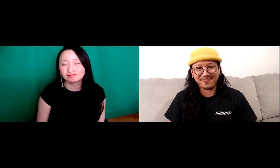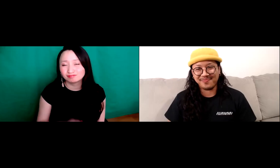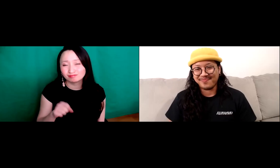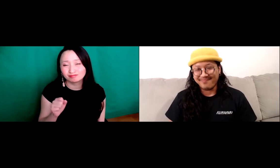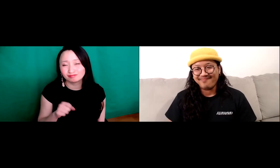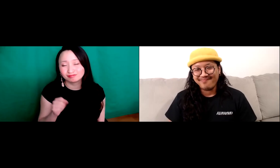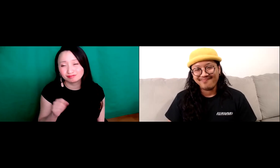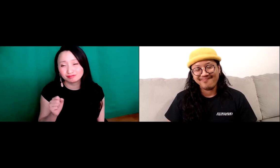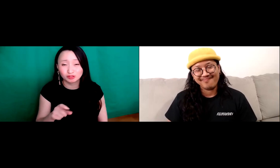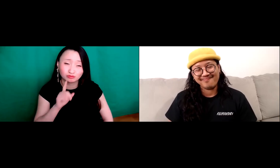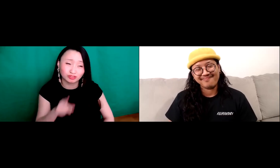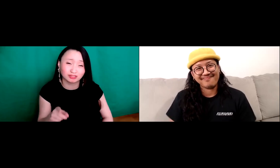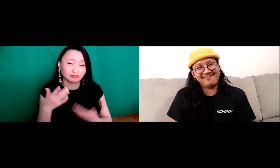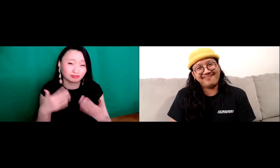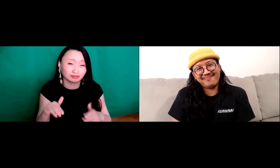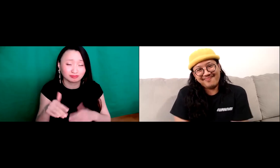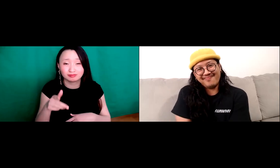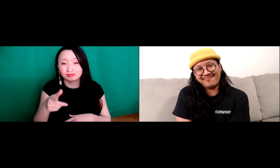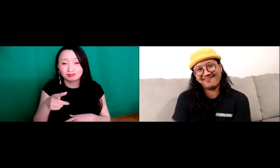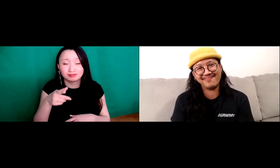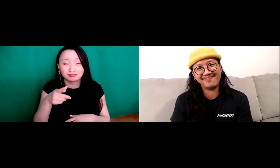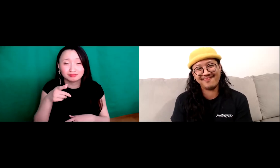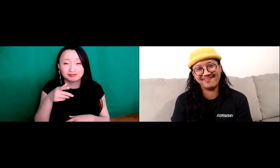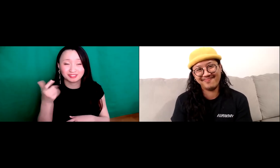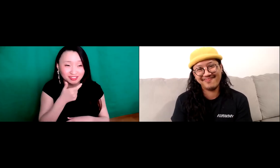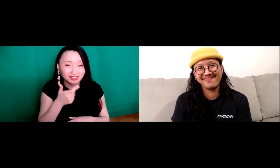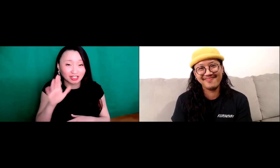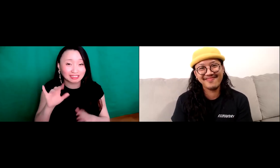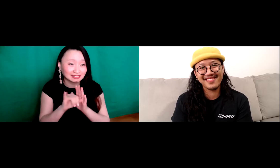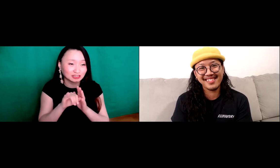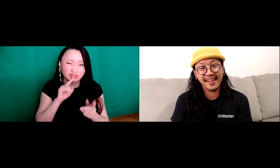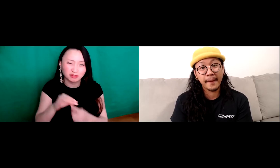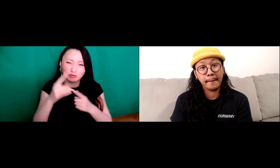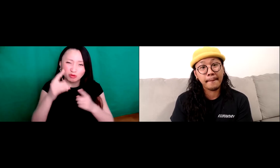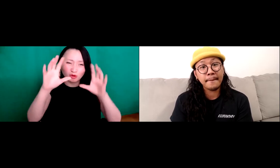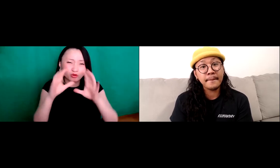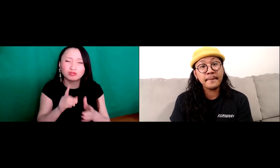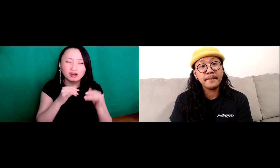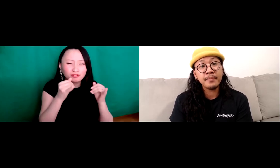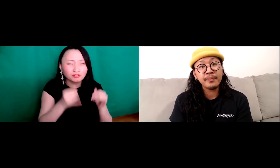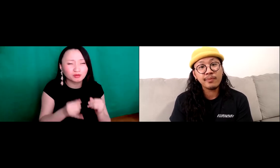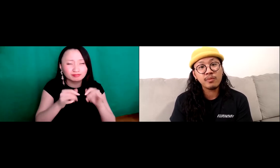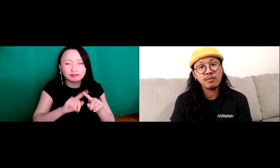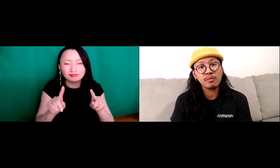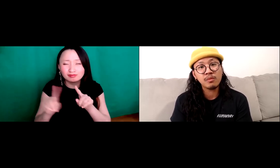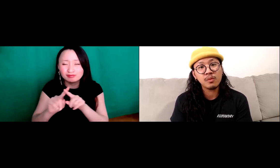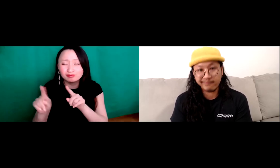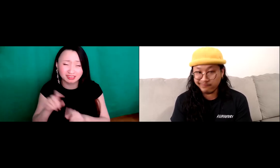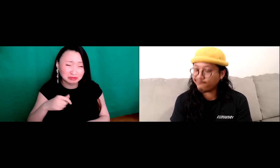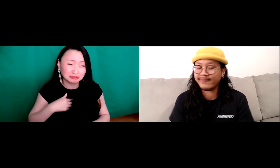experience is very, very difficult. Wow, Joey, thank you for sharing that. I mean,